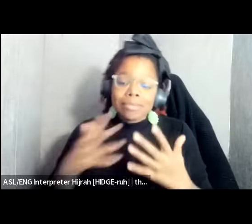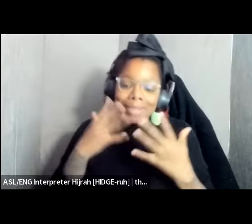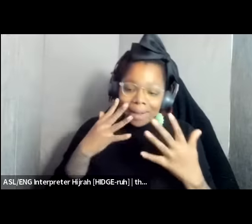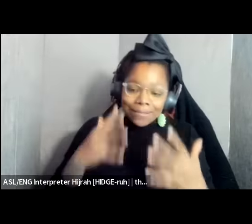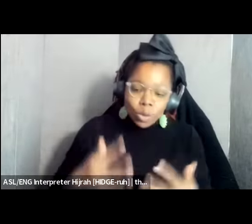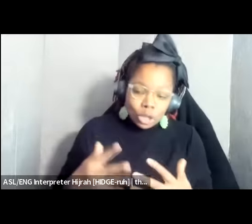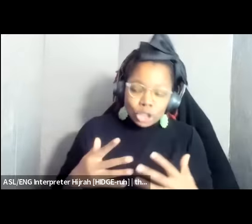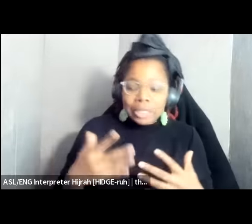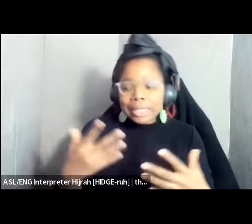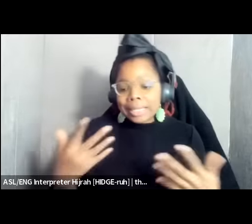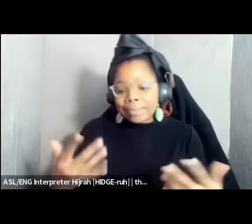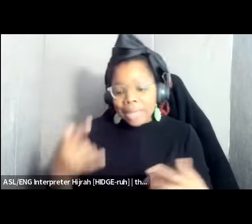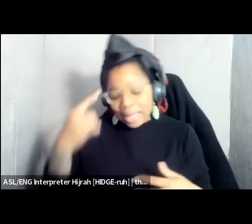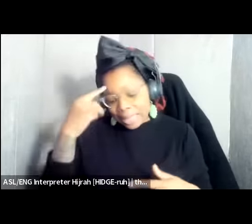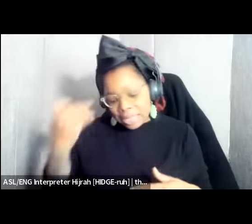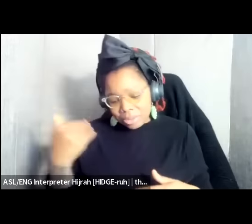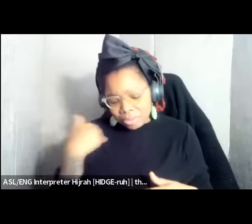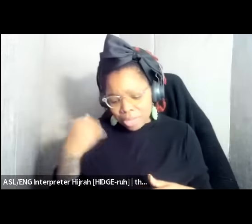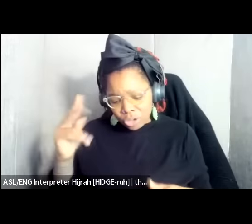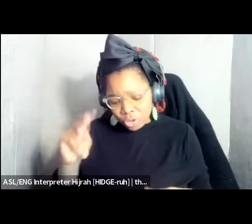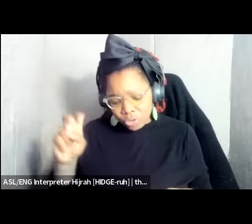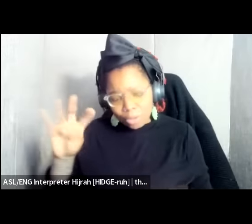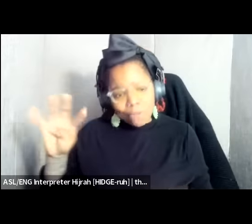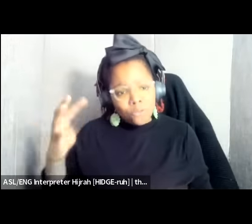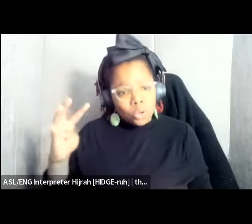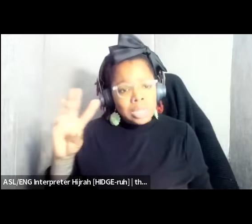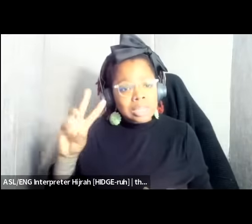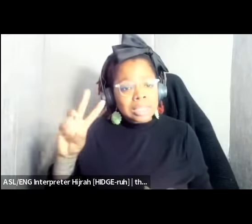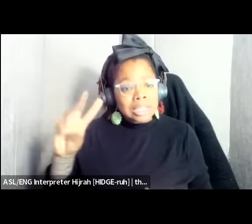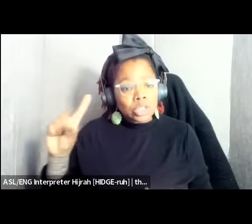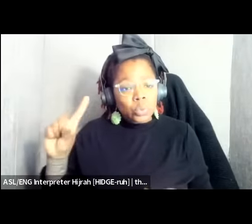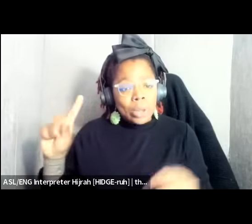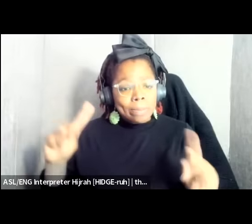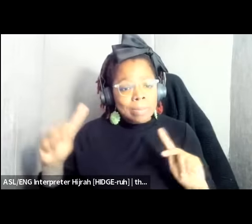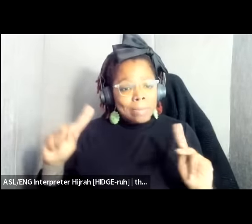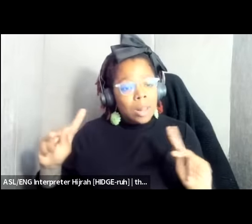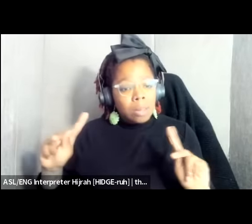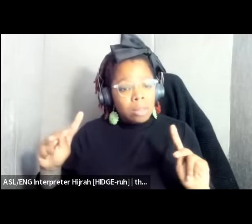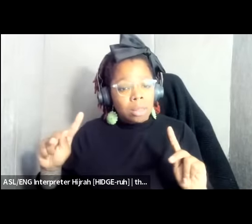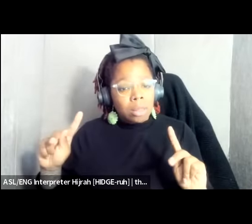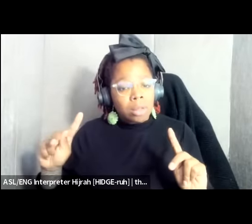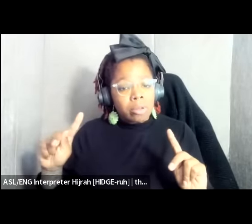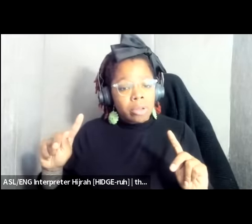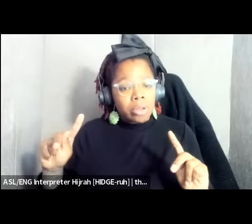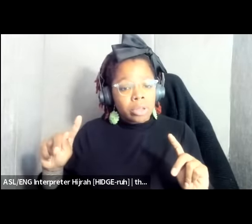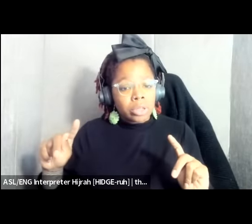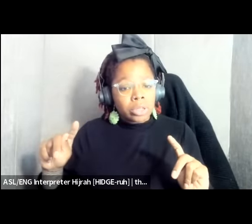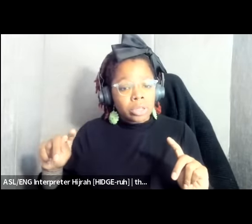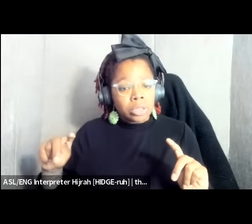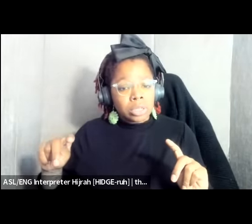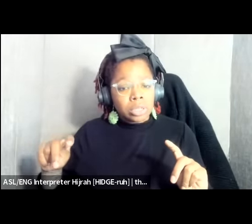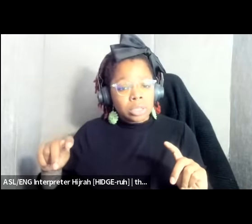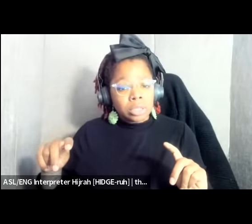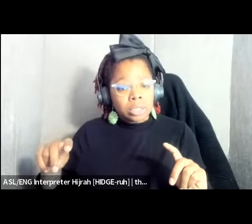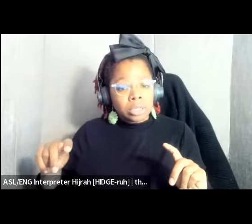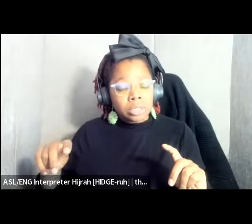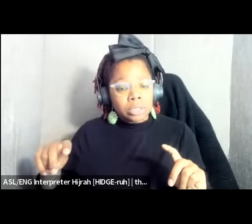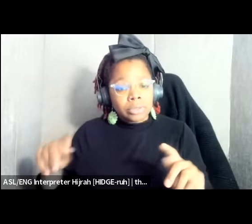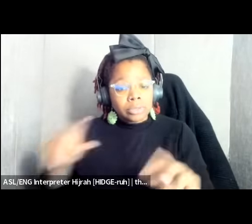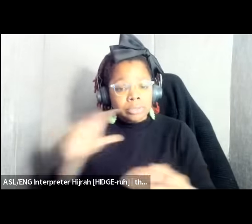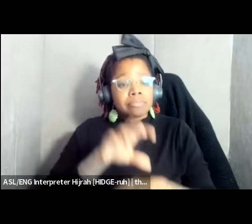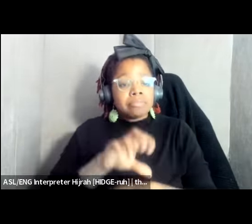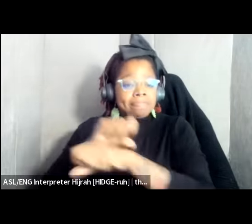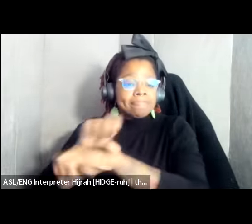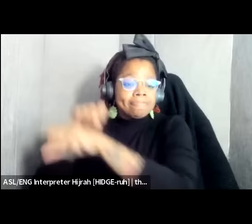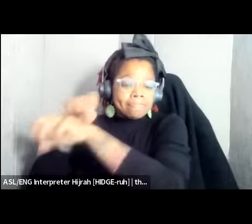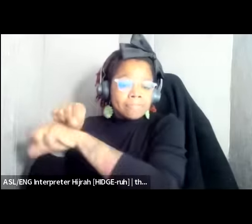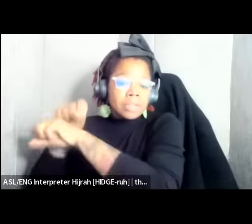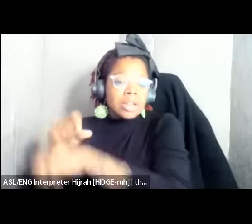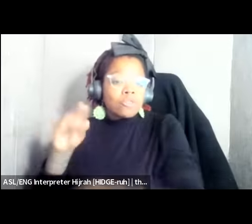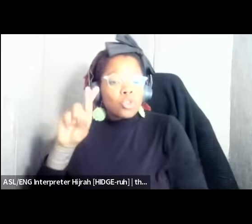I think that was November 4th where 60 people uh were uh um were arraigned for the RICO charges and